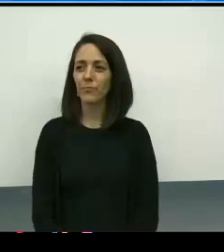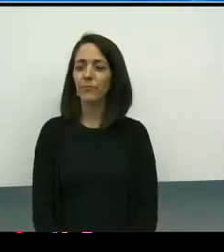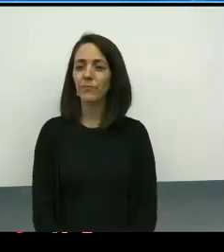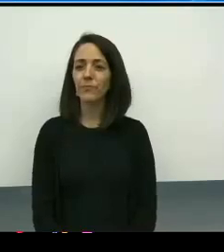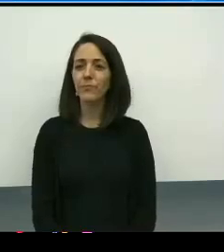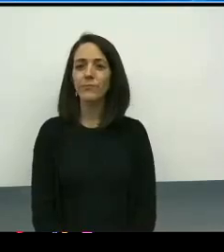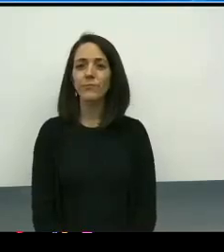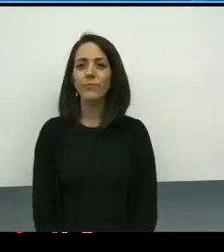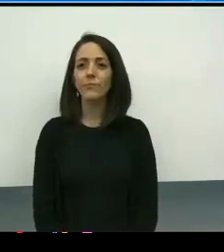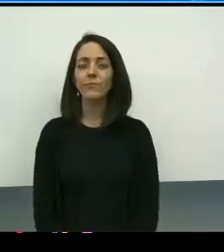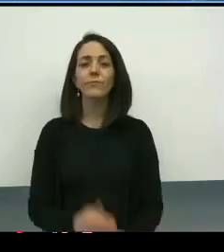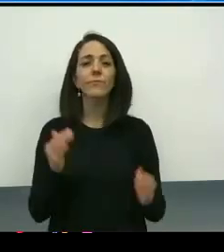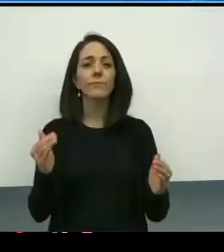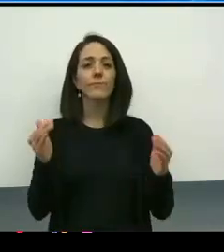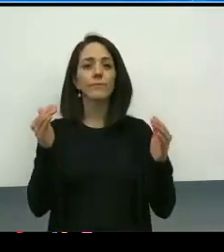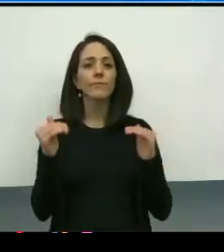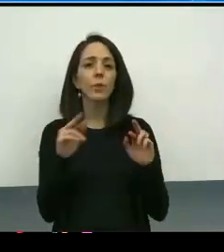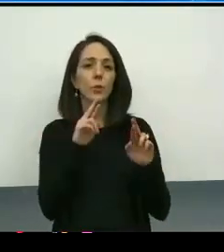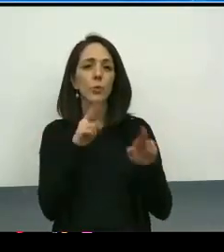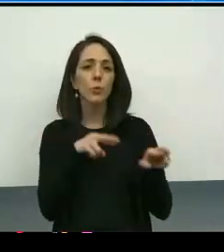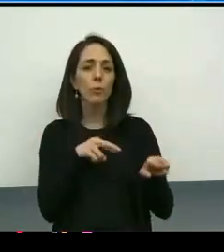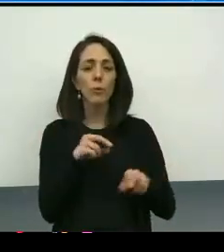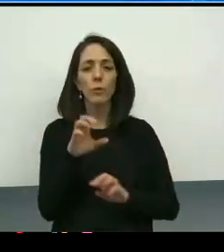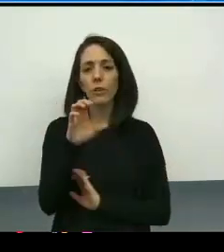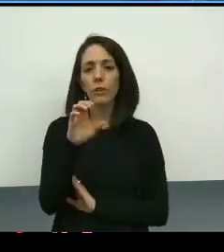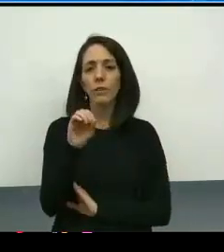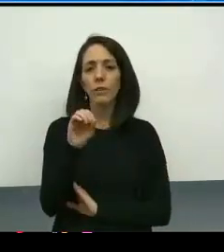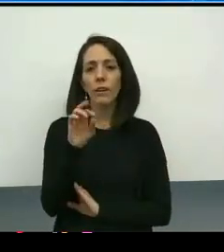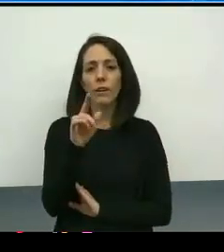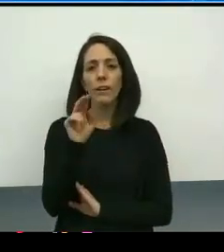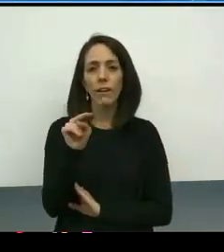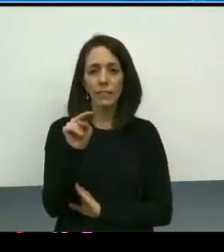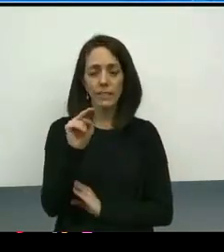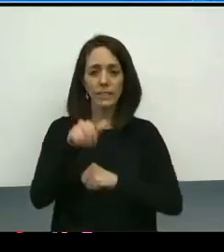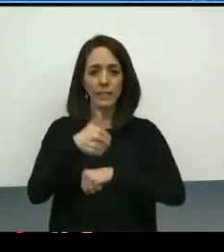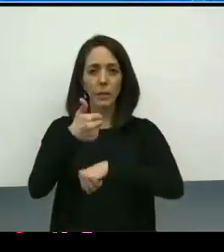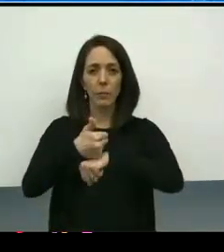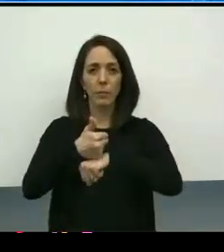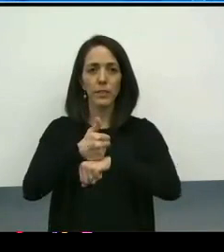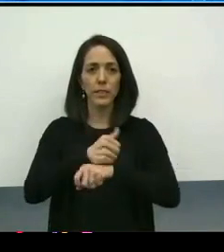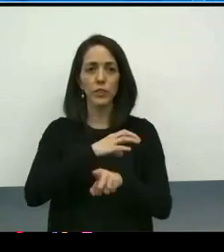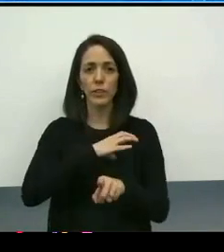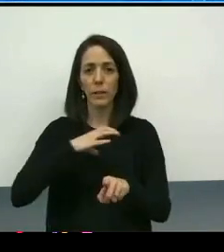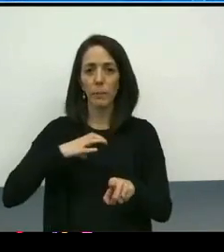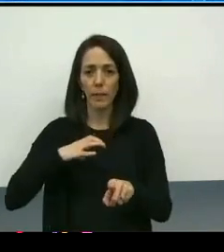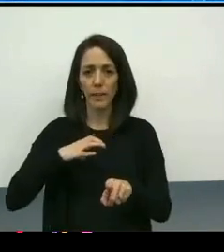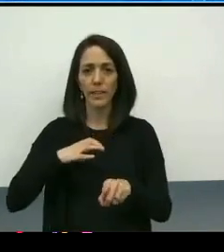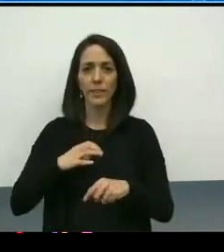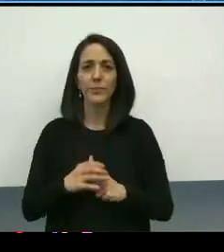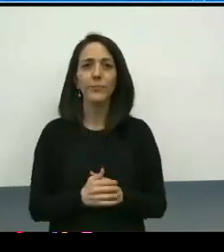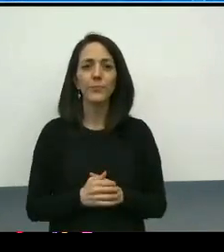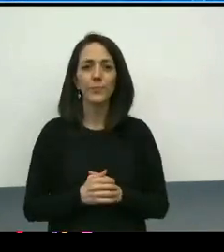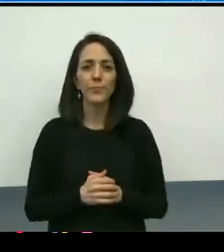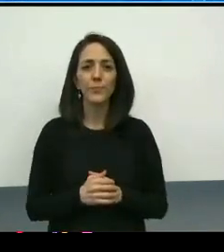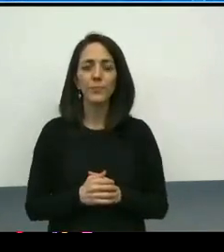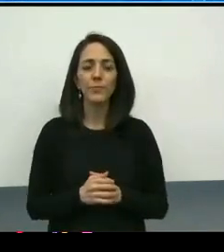[Man] We'll now go to the report from the Covington implementation committee. Dr. Bakewell-Sachs and Ms. Cuprill Comas, thank you.